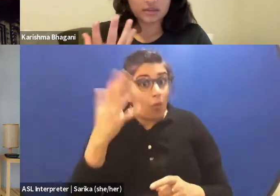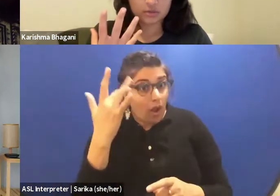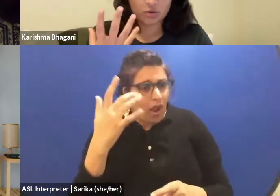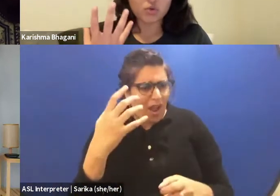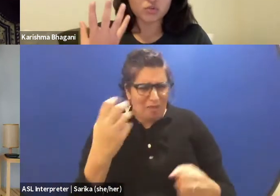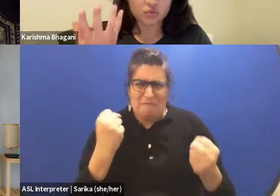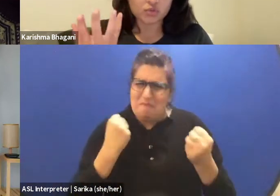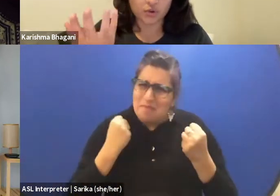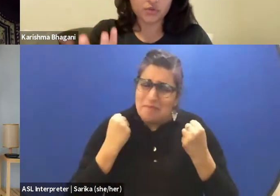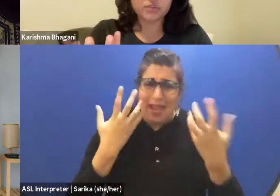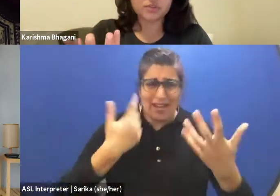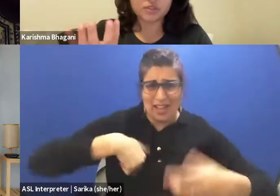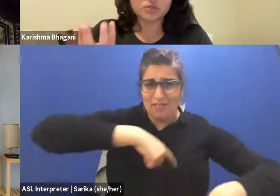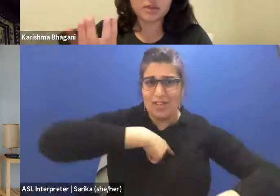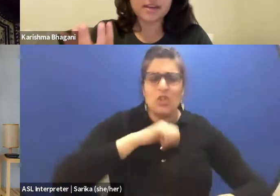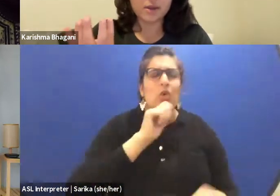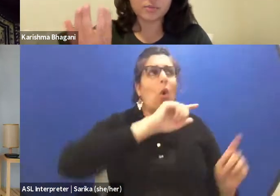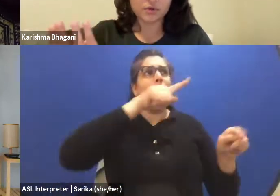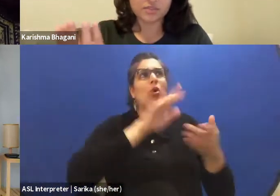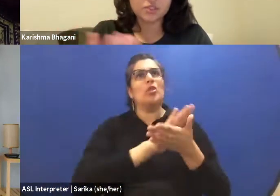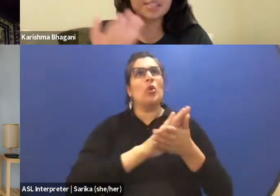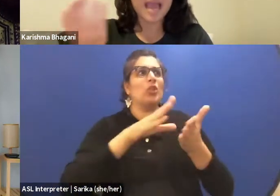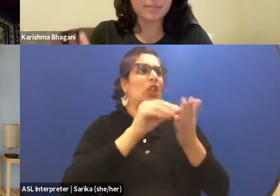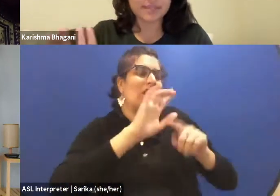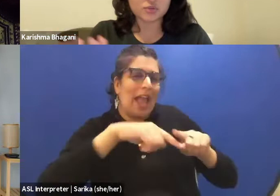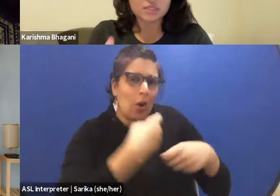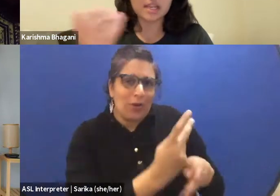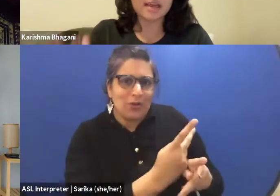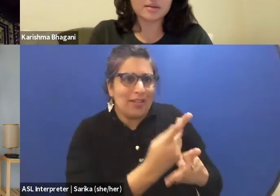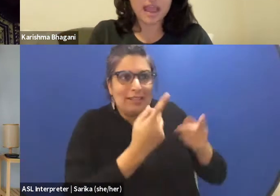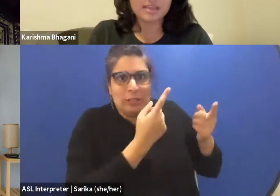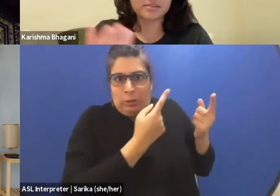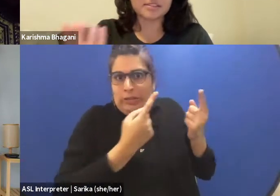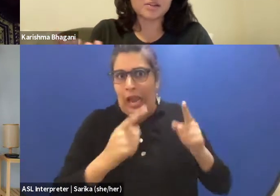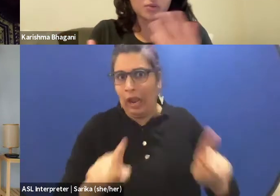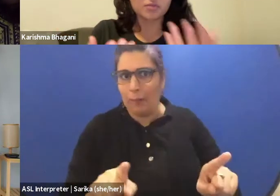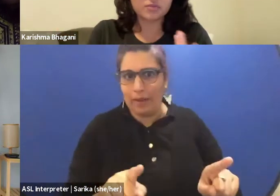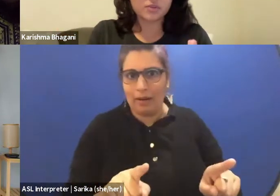you don't go to school to produce, to learn how to produce. It just happens, you just learn as a result of...